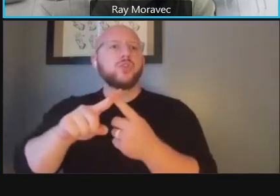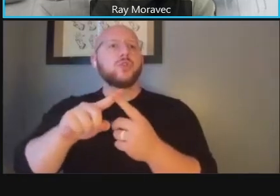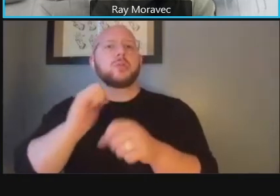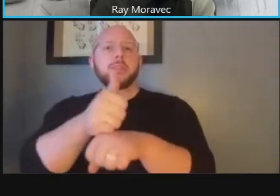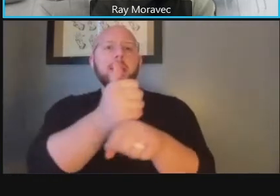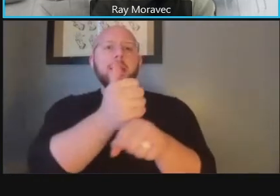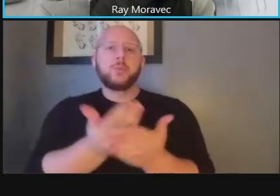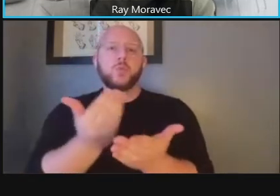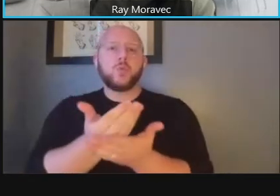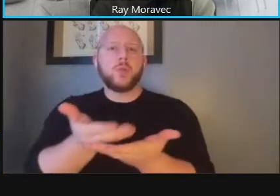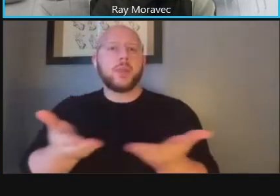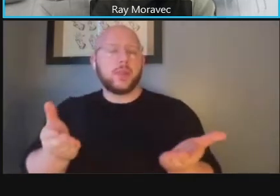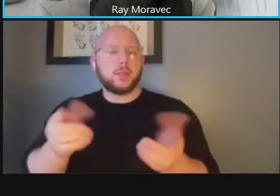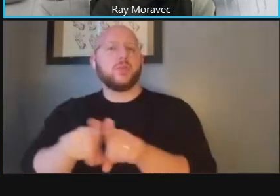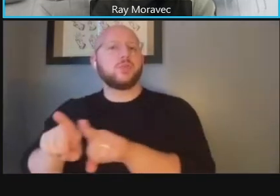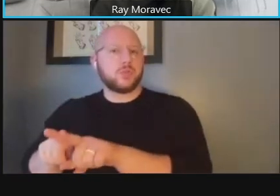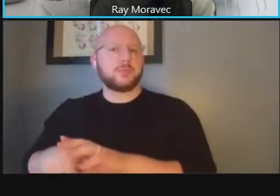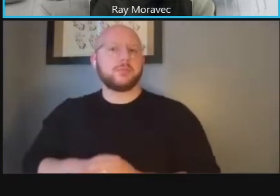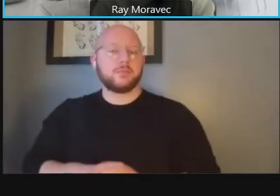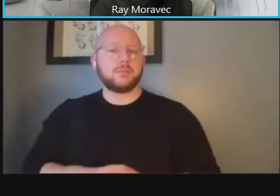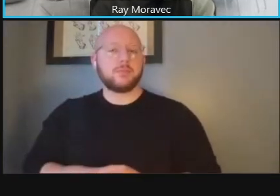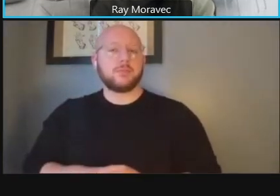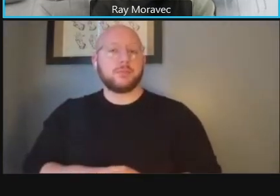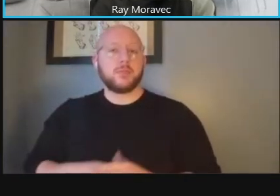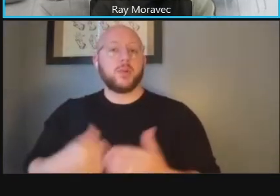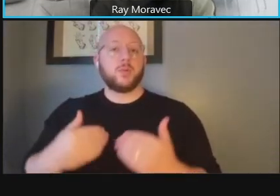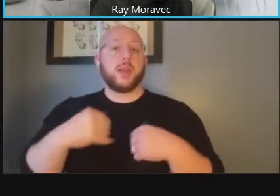other things as well we do have the institution and facilities in this area